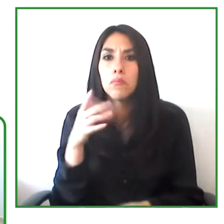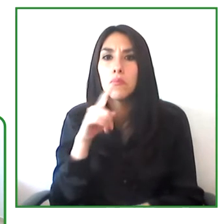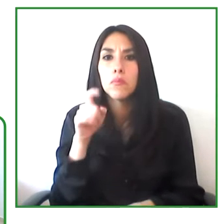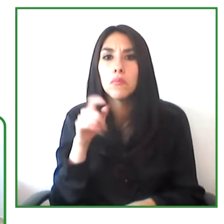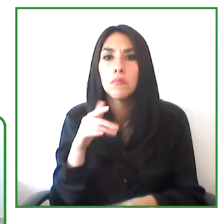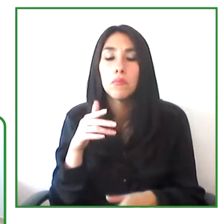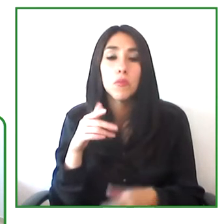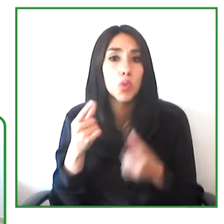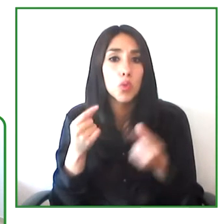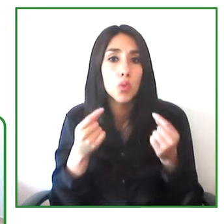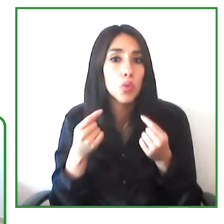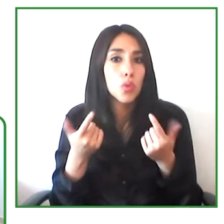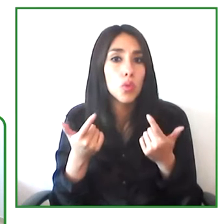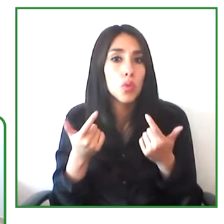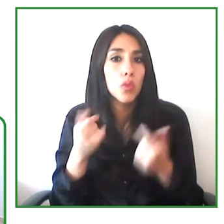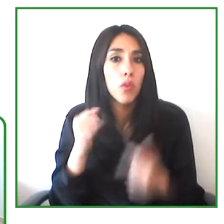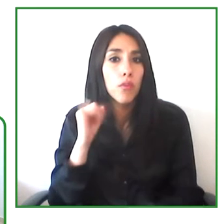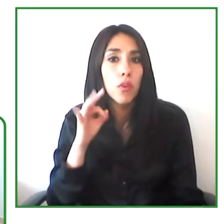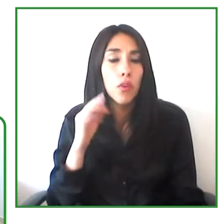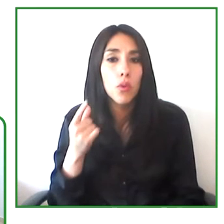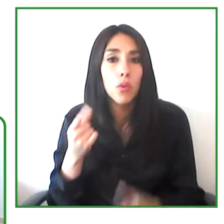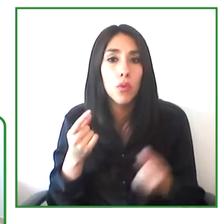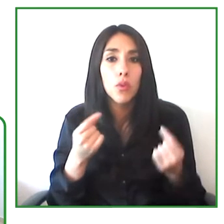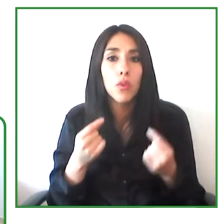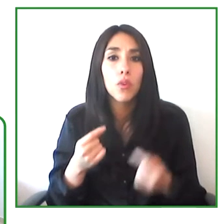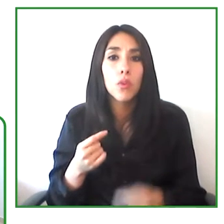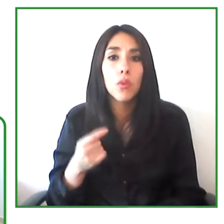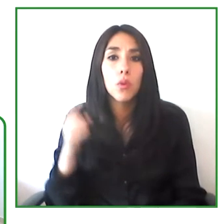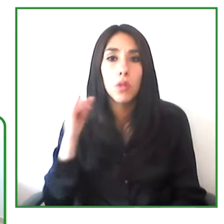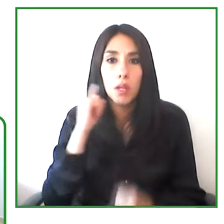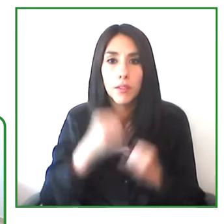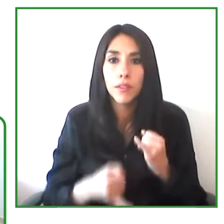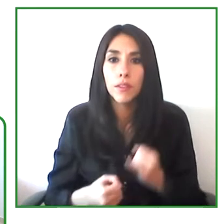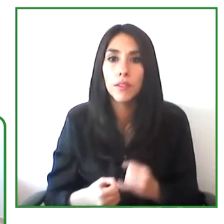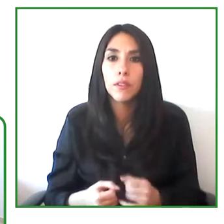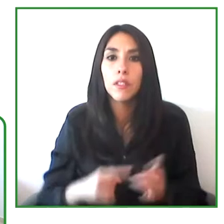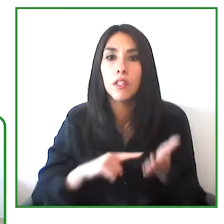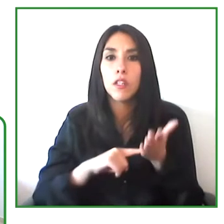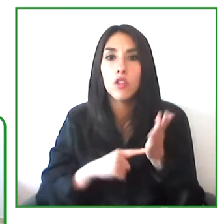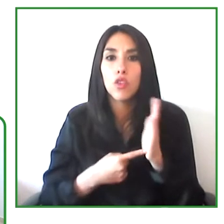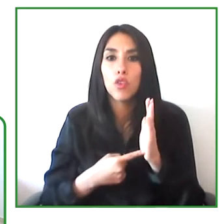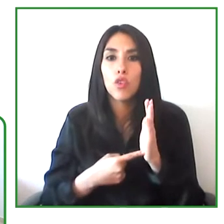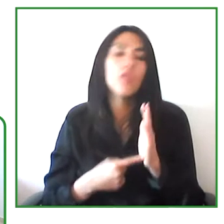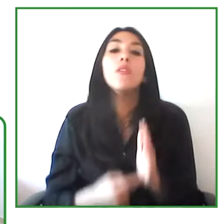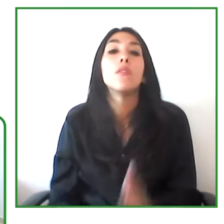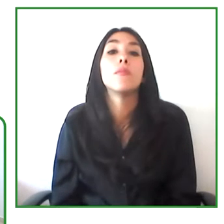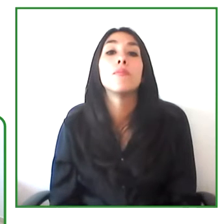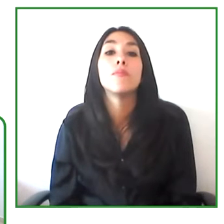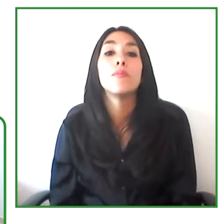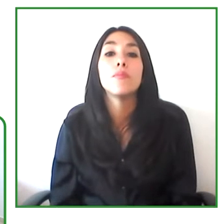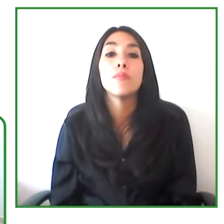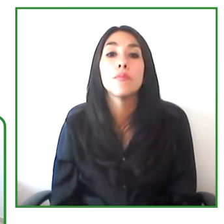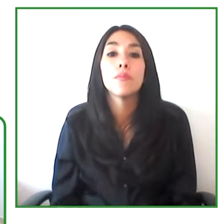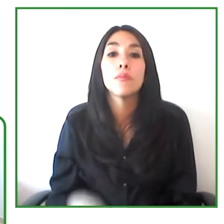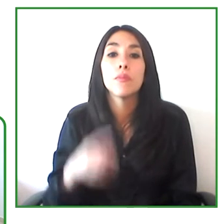and so that you can talk about how your technical solutions because what can we do? So that's